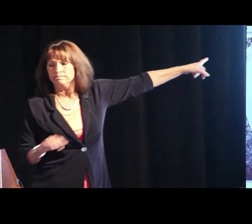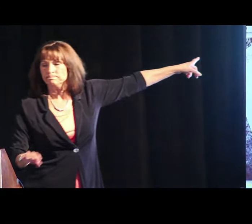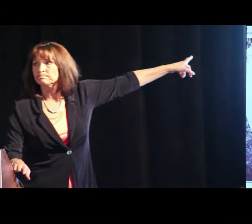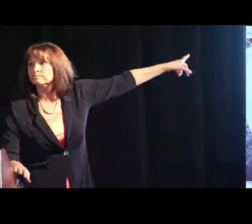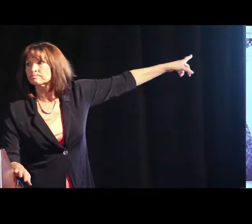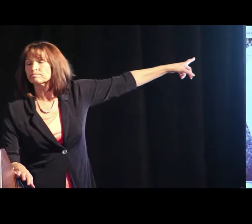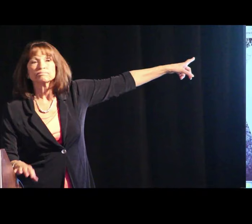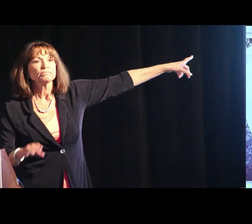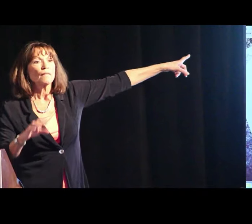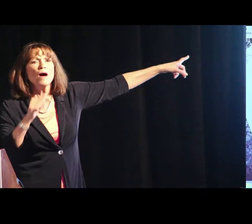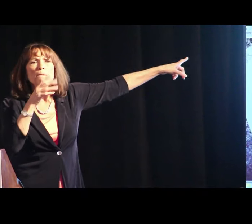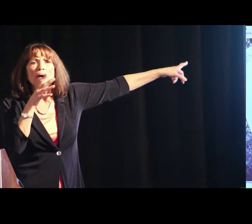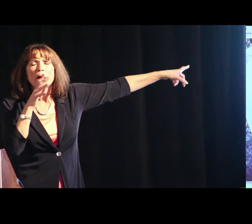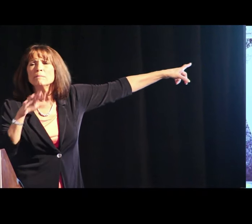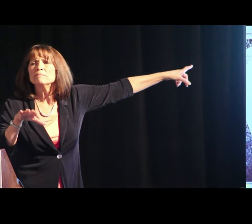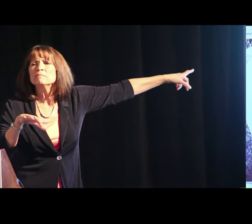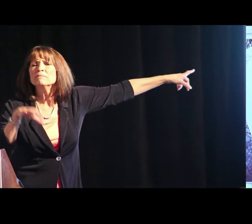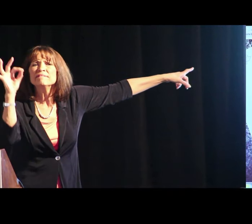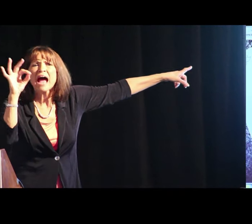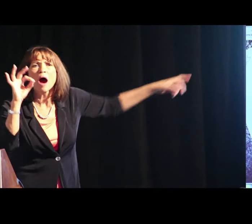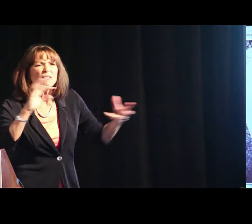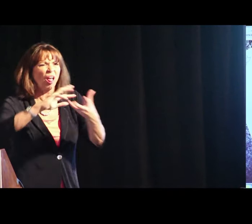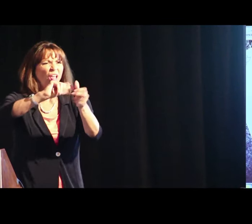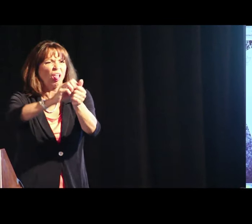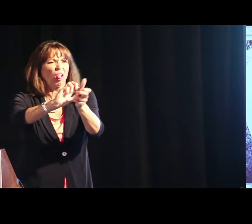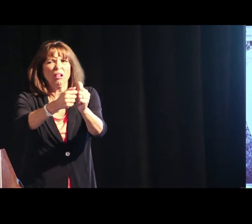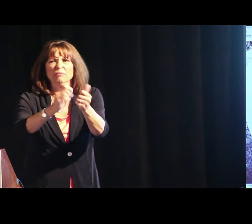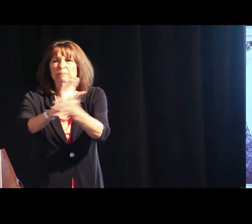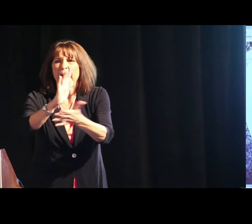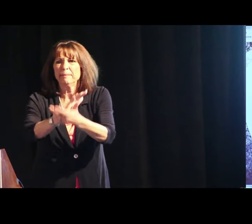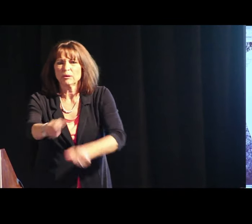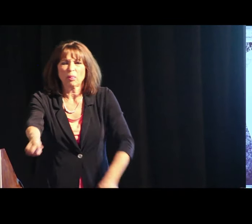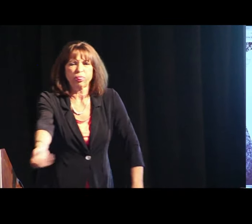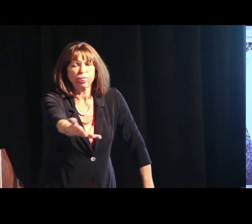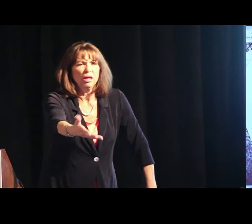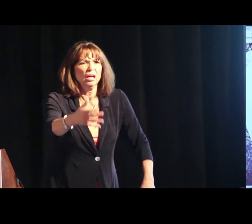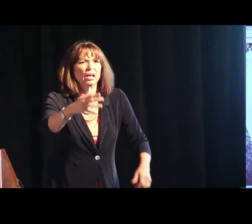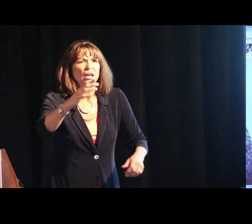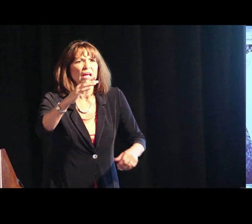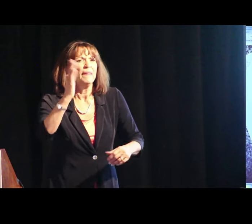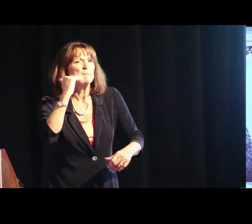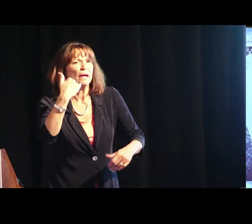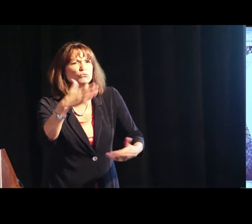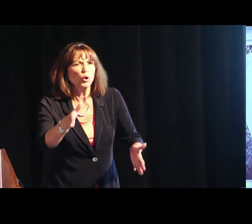A mom found a crumpled-up piece of paper